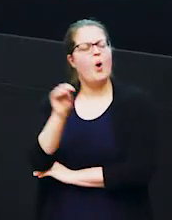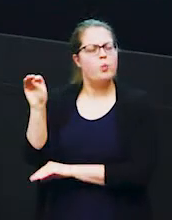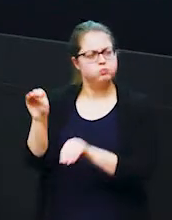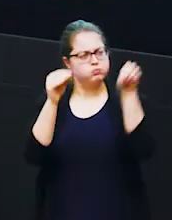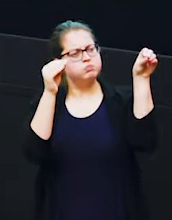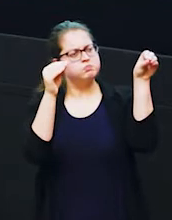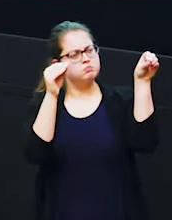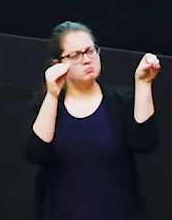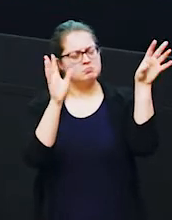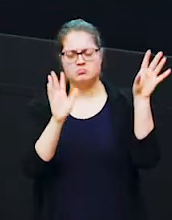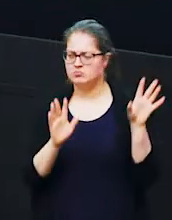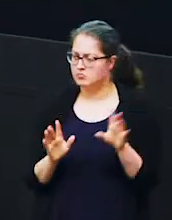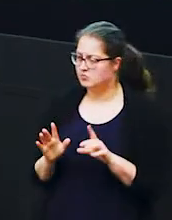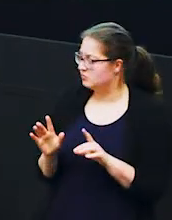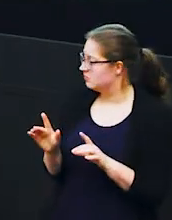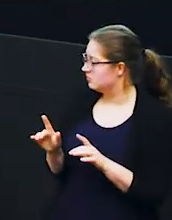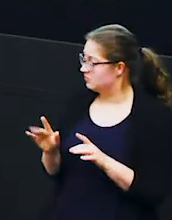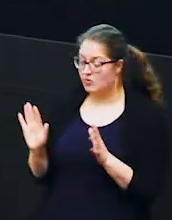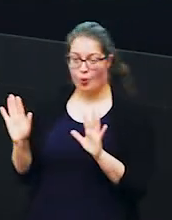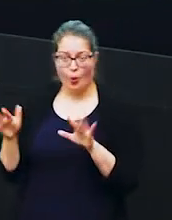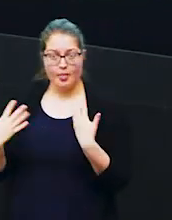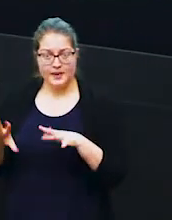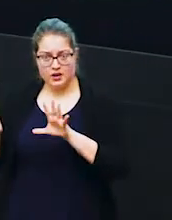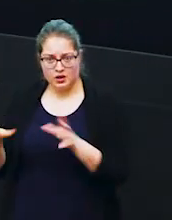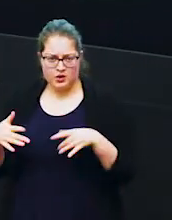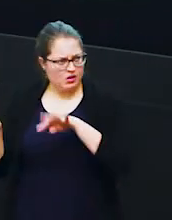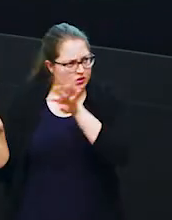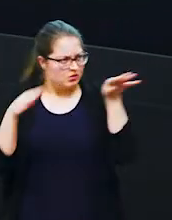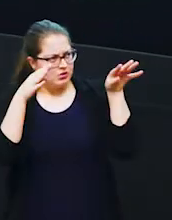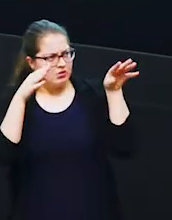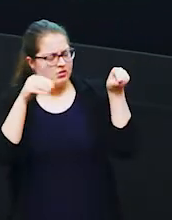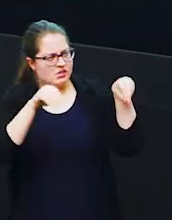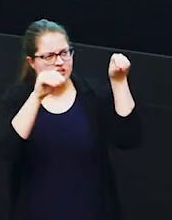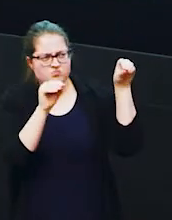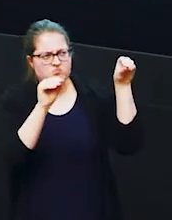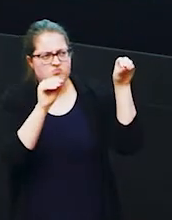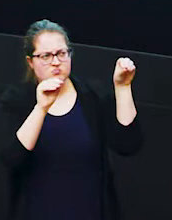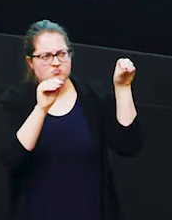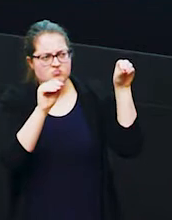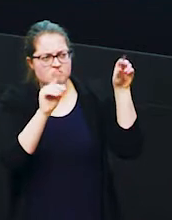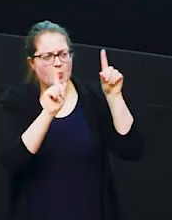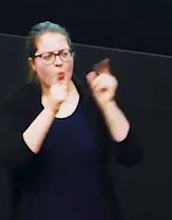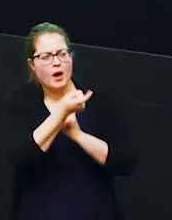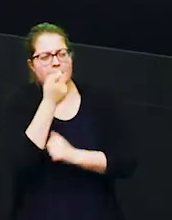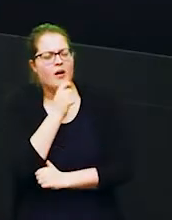so our whole herd of elephants have turned and looked over there so what's coming